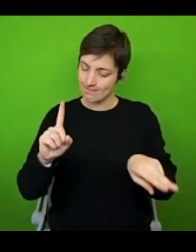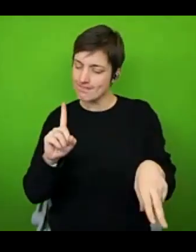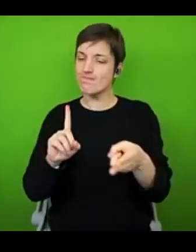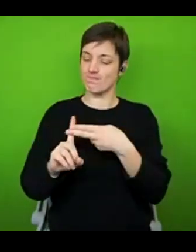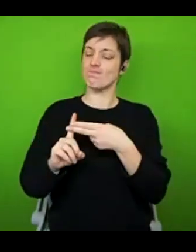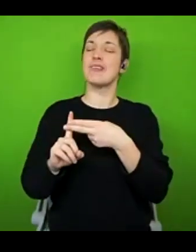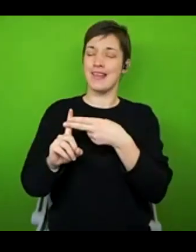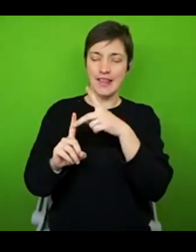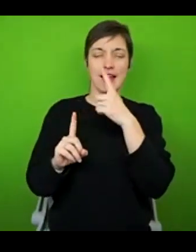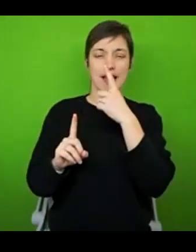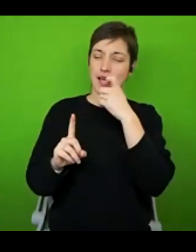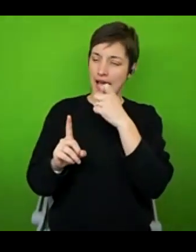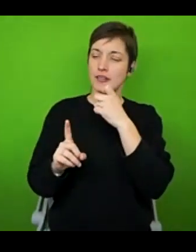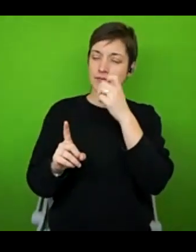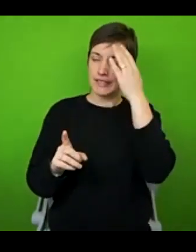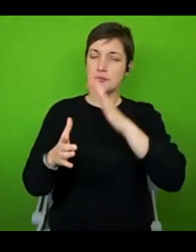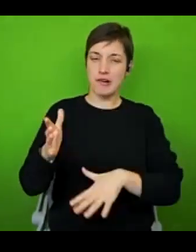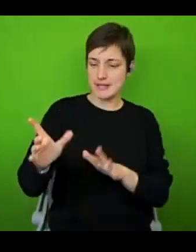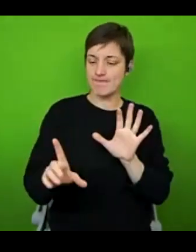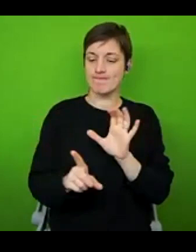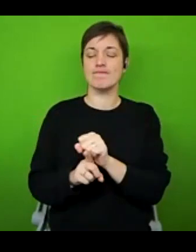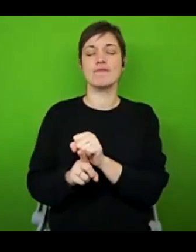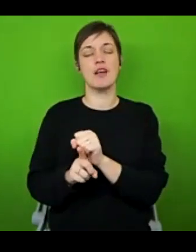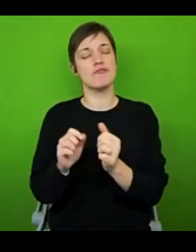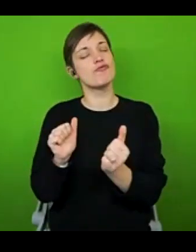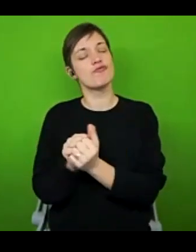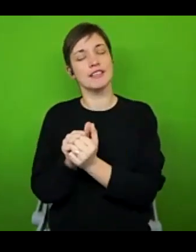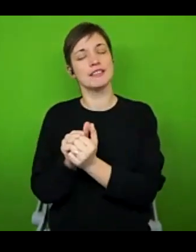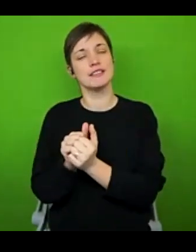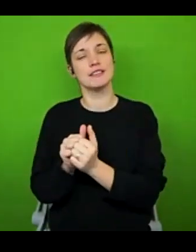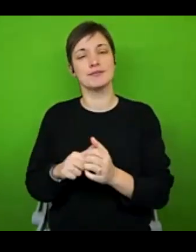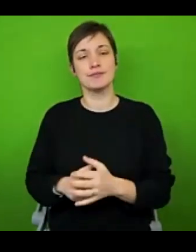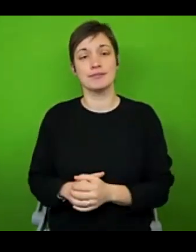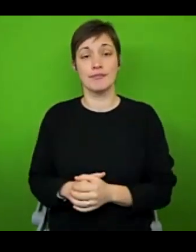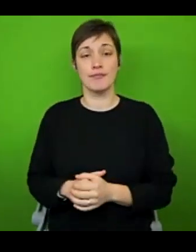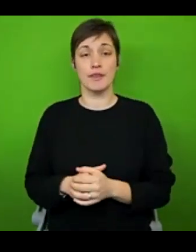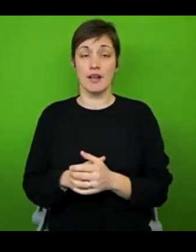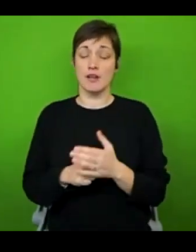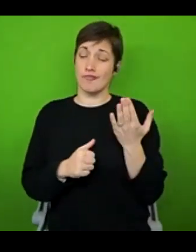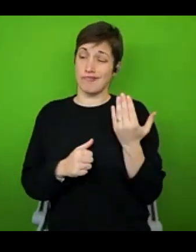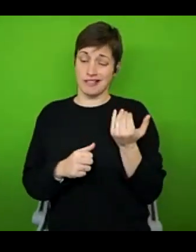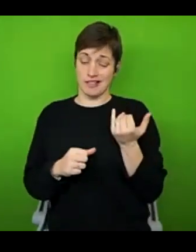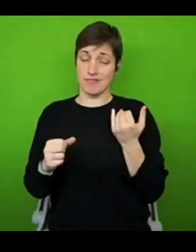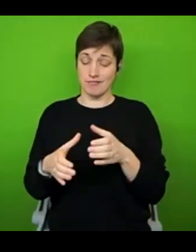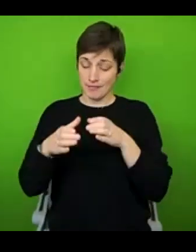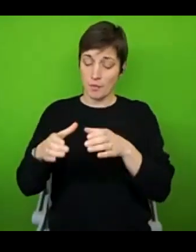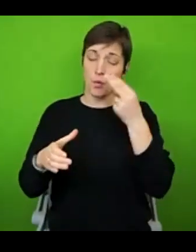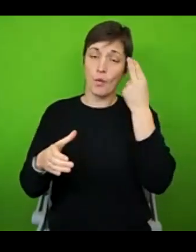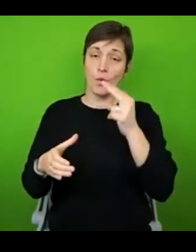experiences of fatigue as we know them. So in recent years, an organisation called Chronic Illness Inclusion have carried out some really great